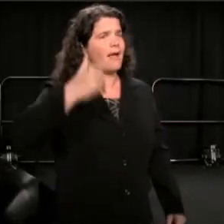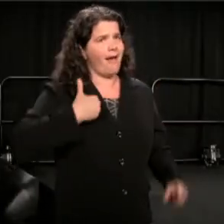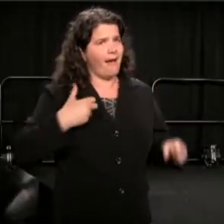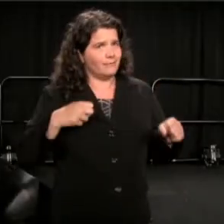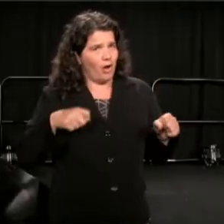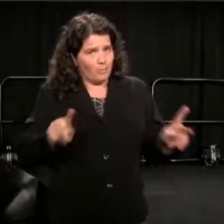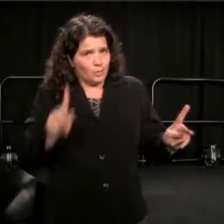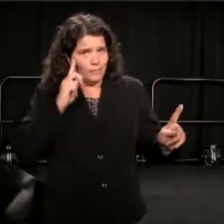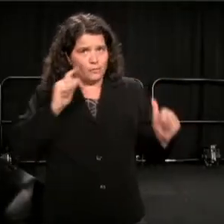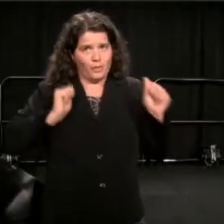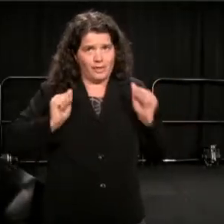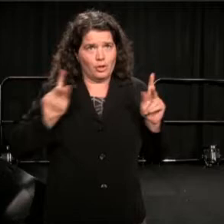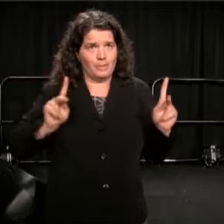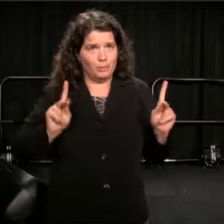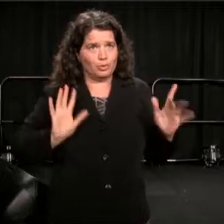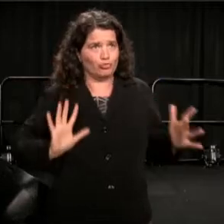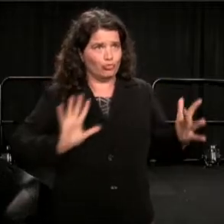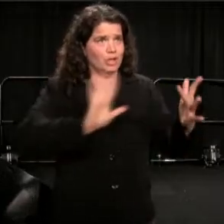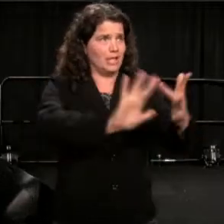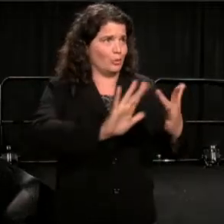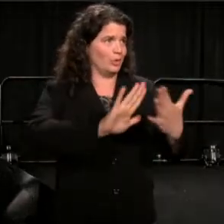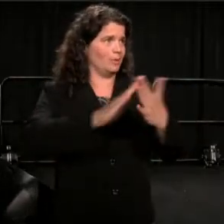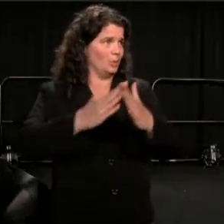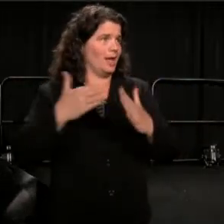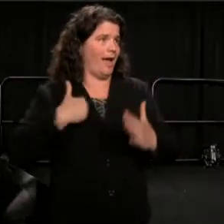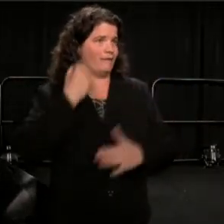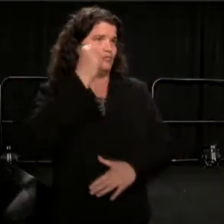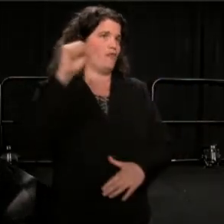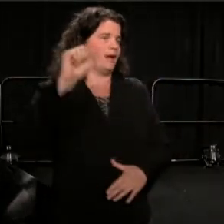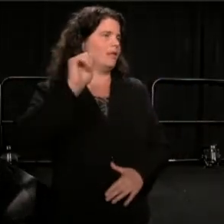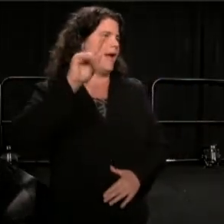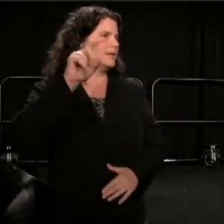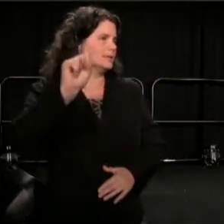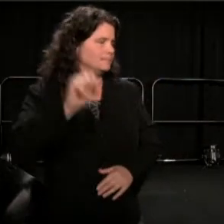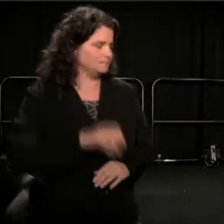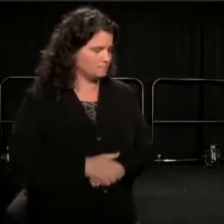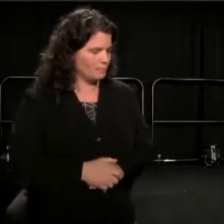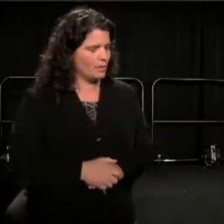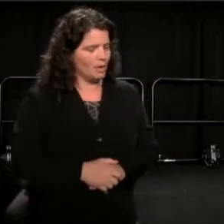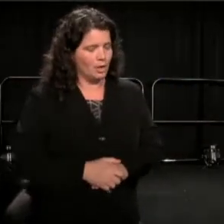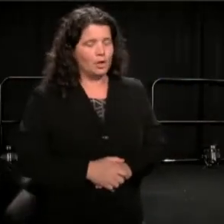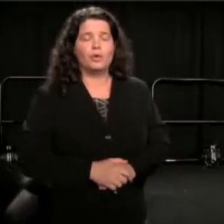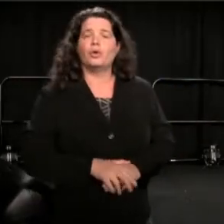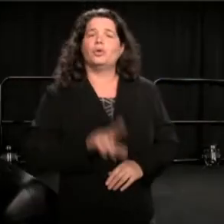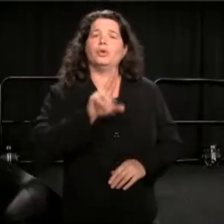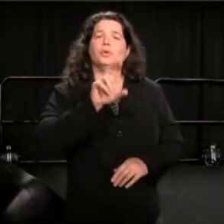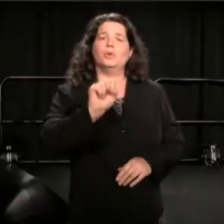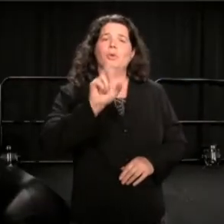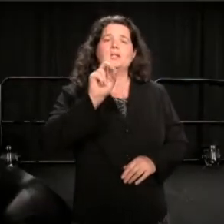So, if you didn't know, the United States Department of Justice came up with some statistics revealing that black, brown,